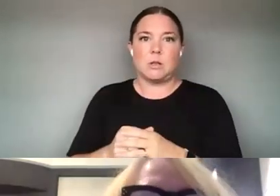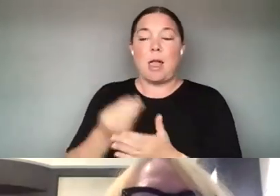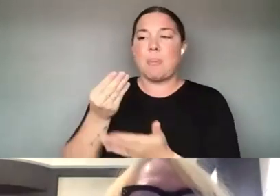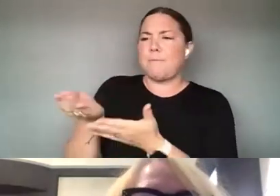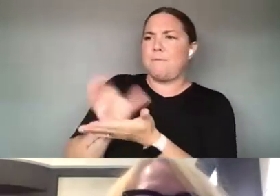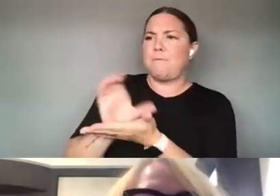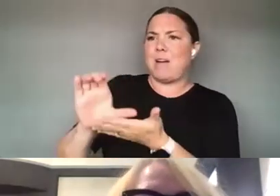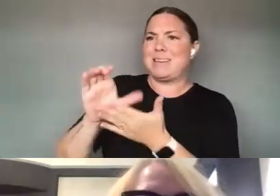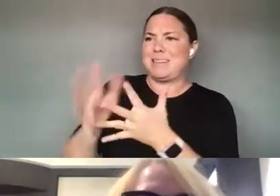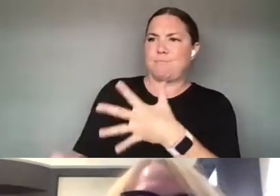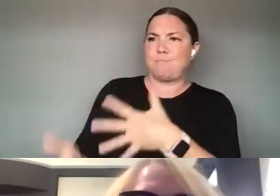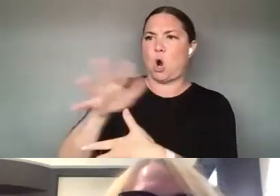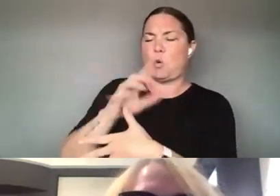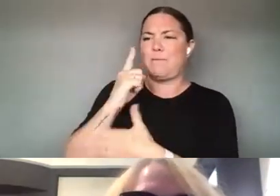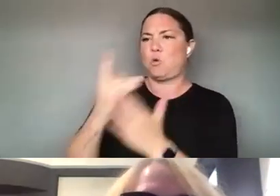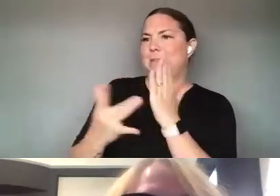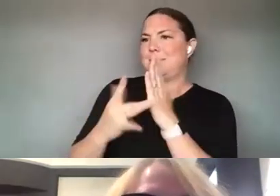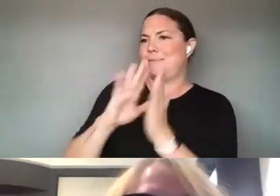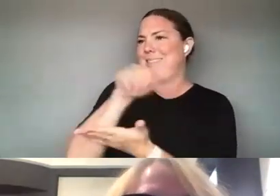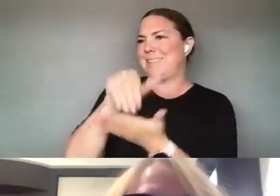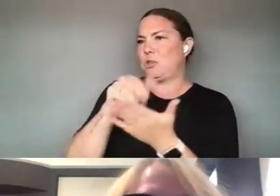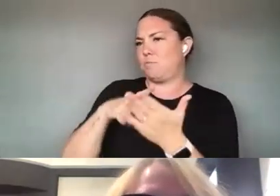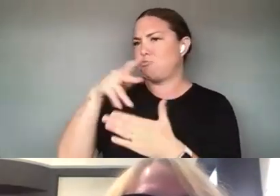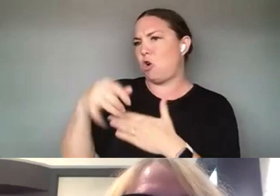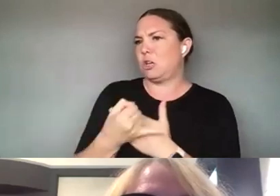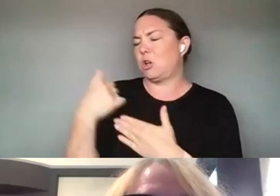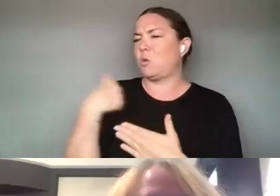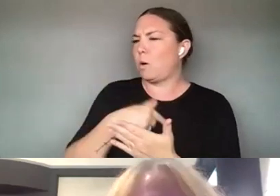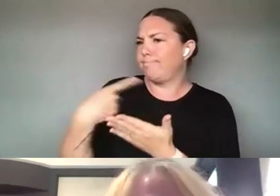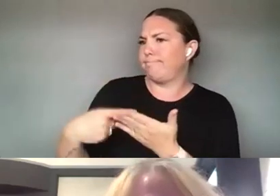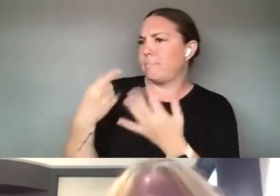AND TECH-CENTERED PROJECTS. AND I'M WONDERING IF YOU HAVE ANY THOUGHTS ON, ON THE GENERAL TOPIC?